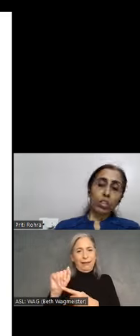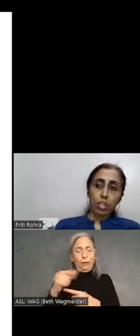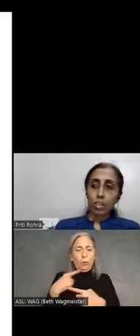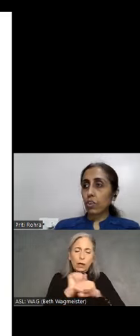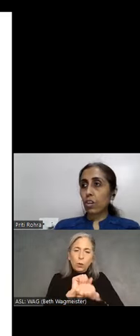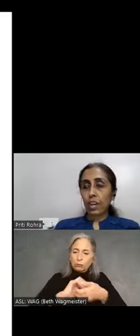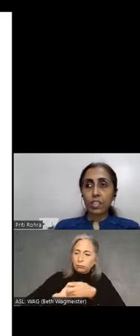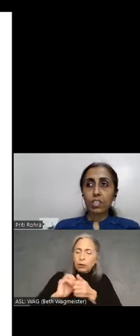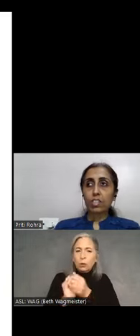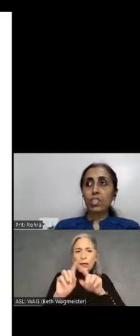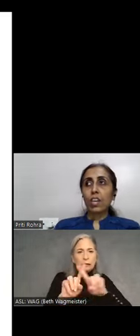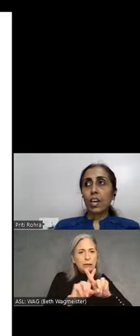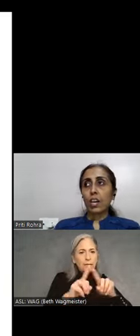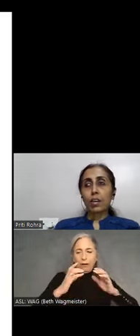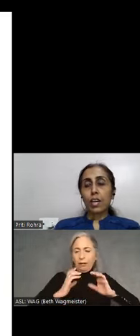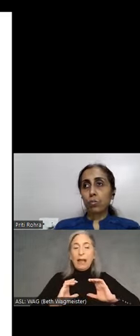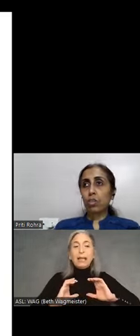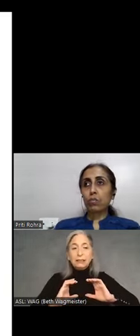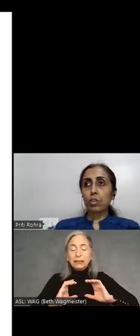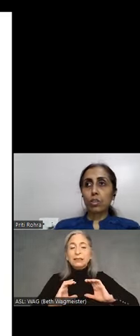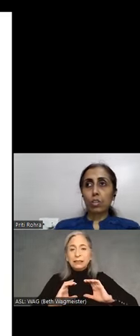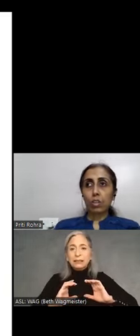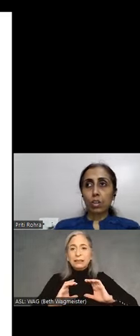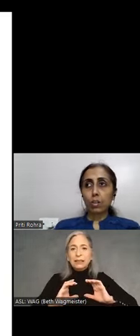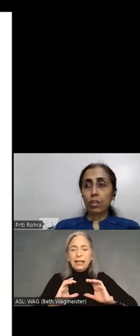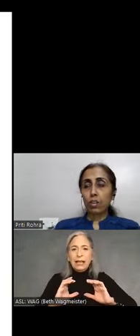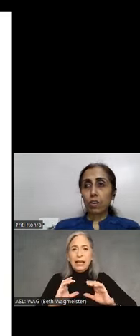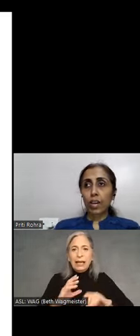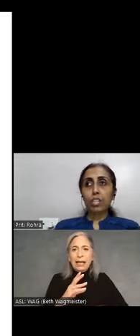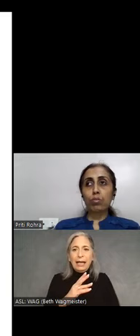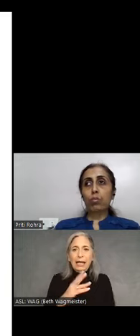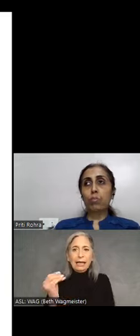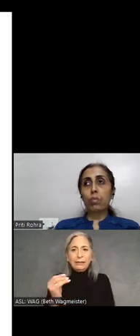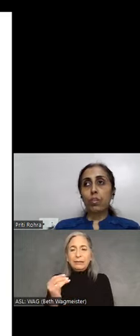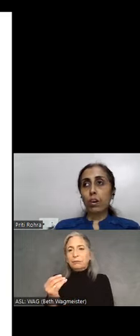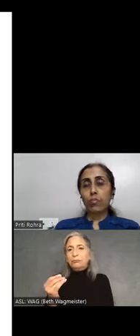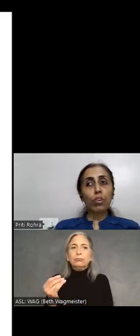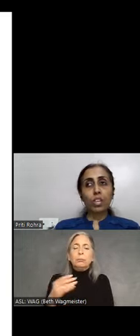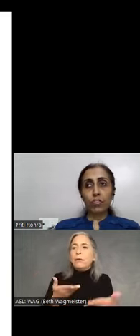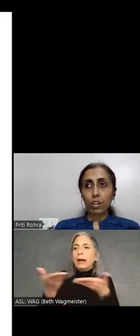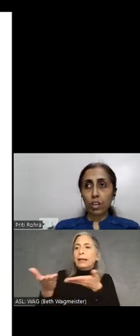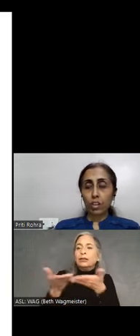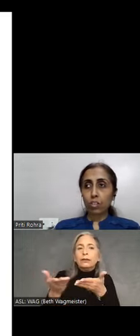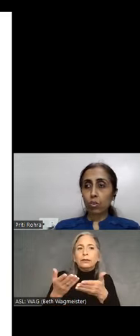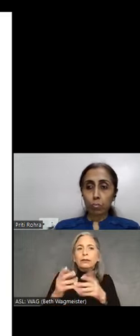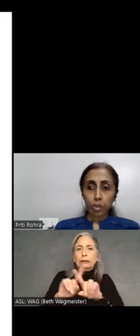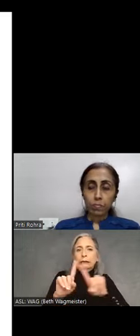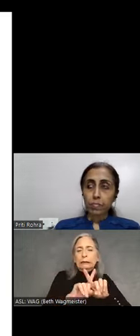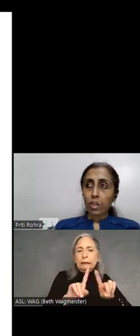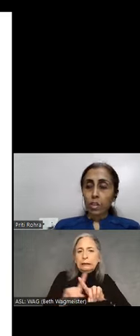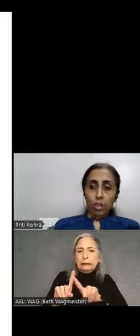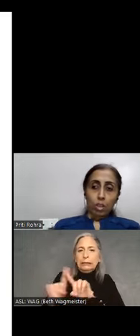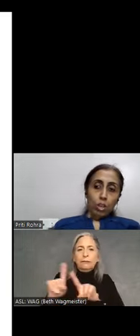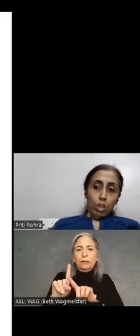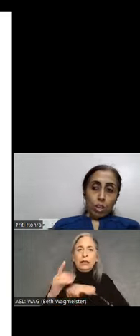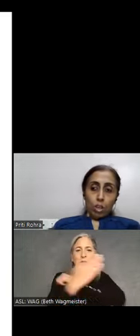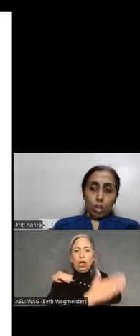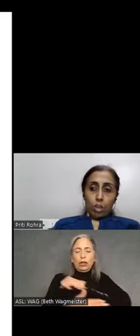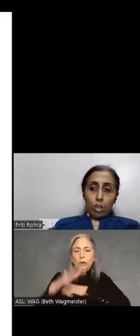you know, different clients as we service clients from fourteen different countries globally.